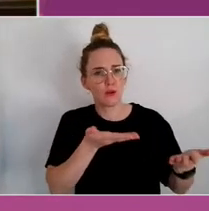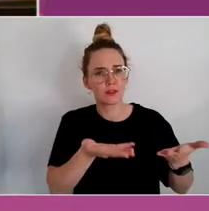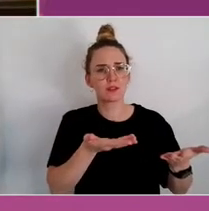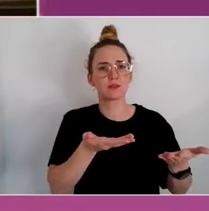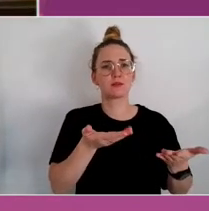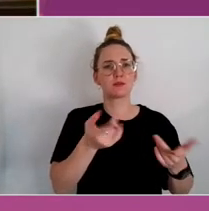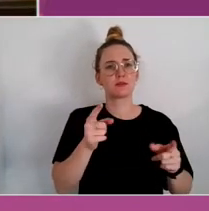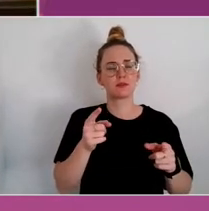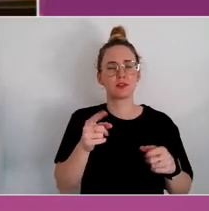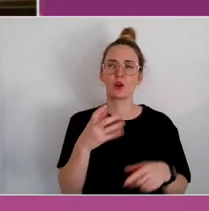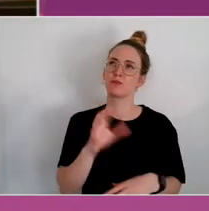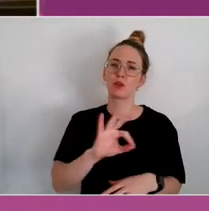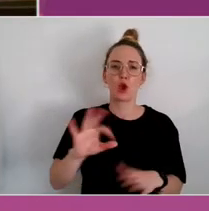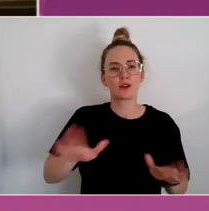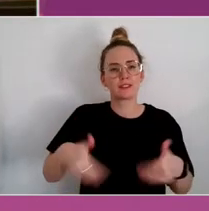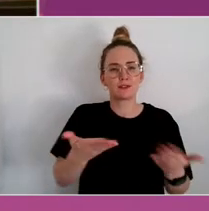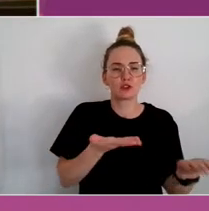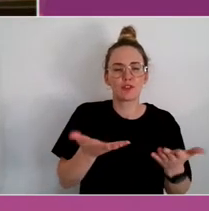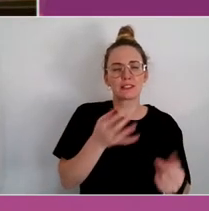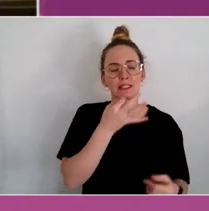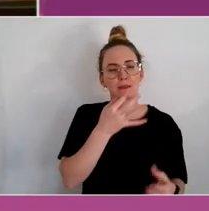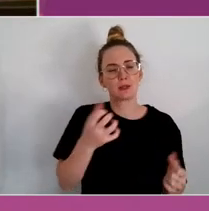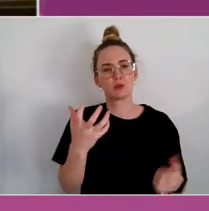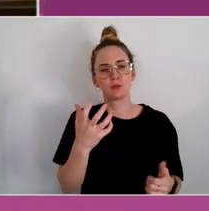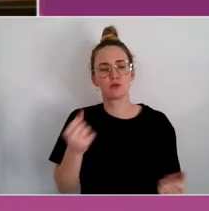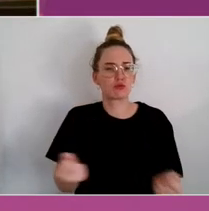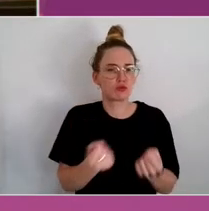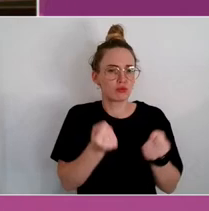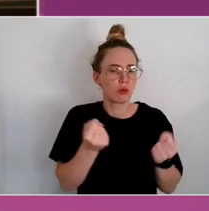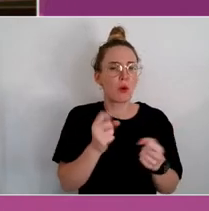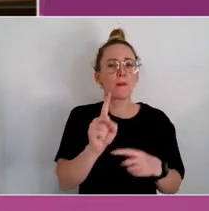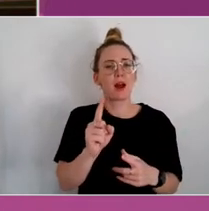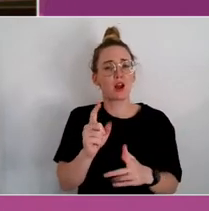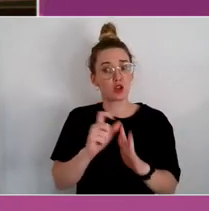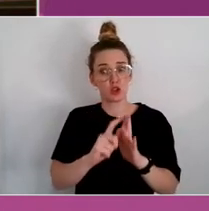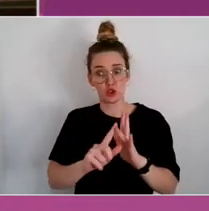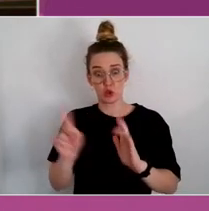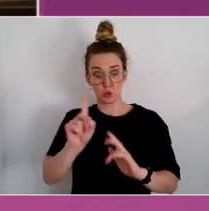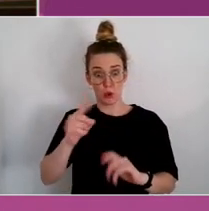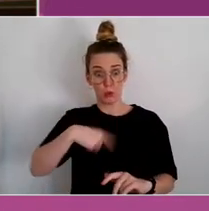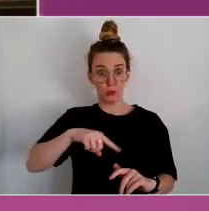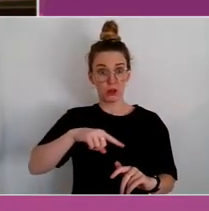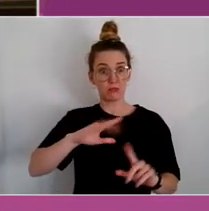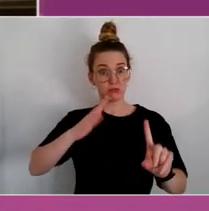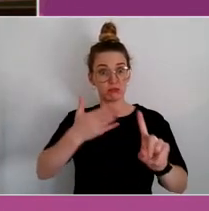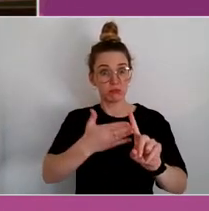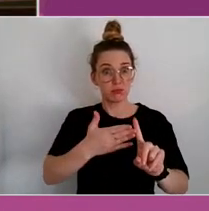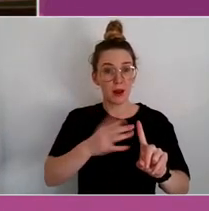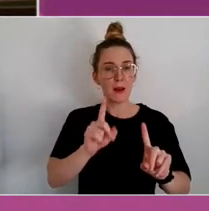strong, but to do what is already being done, but in a way that's more likely to maximise